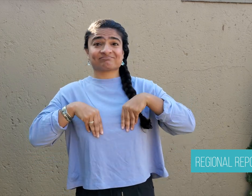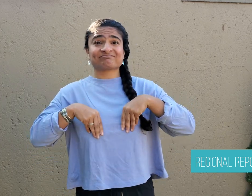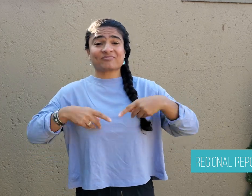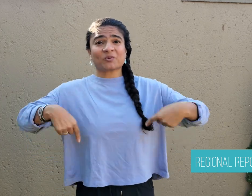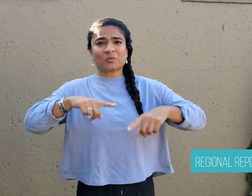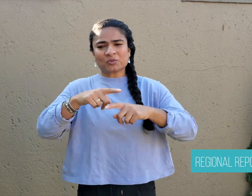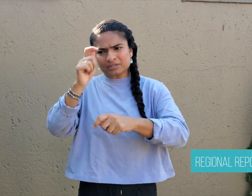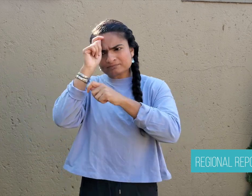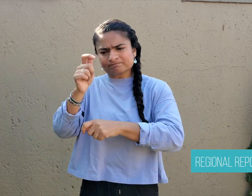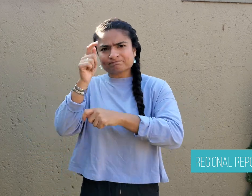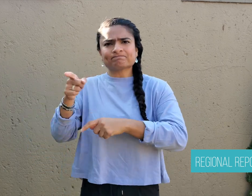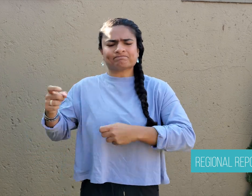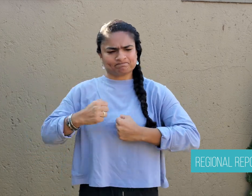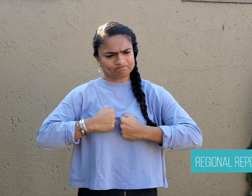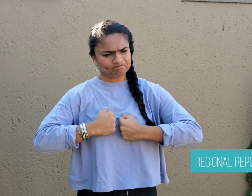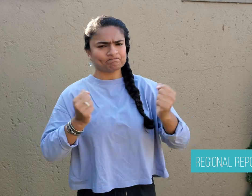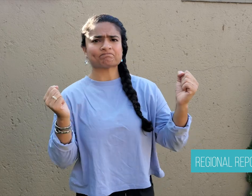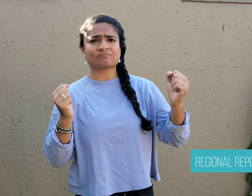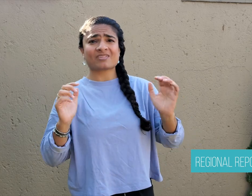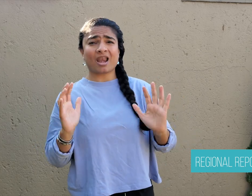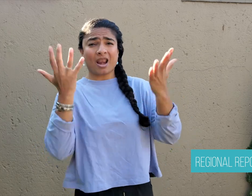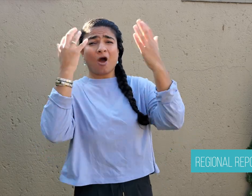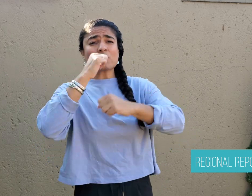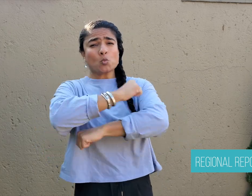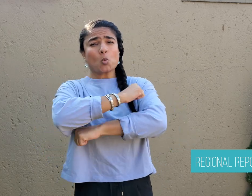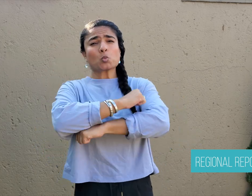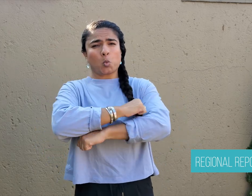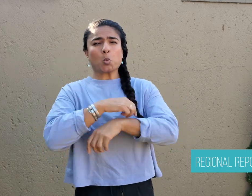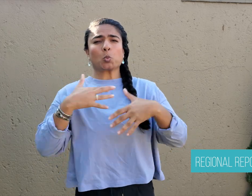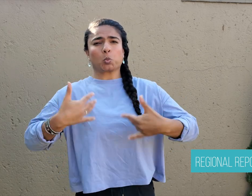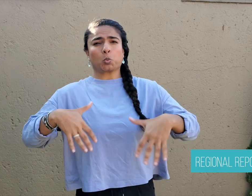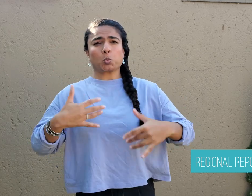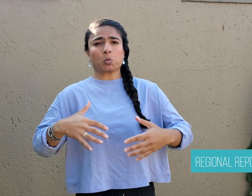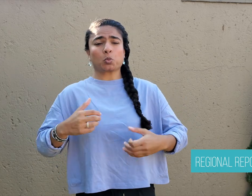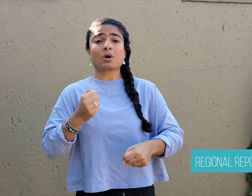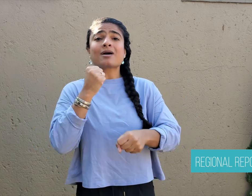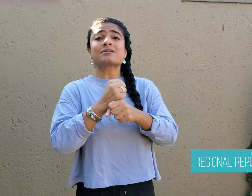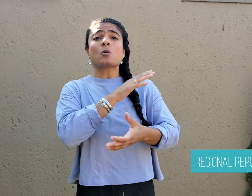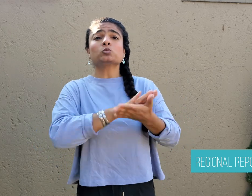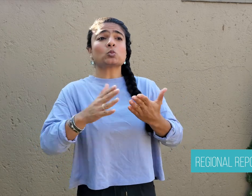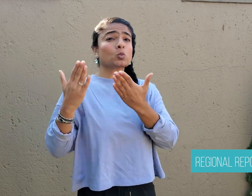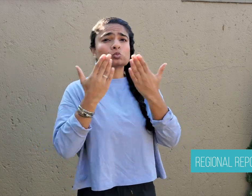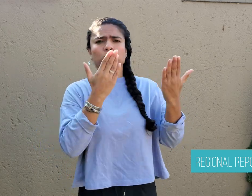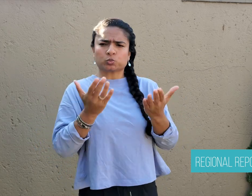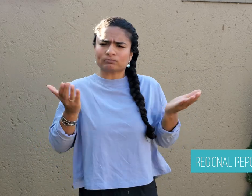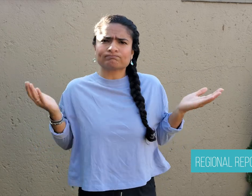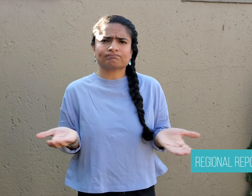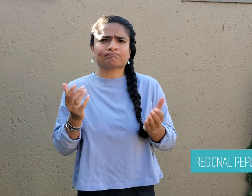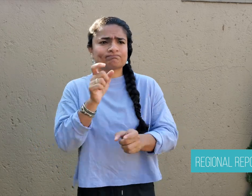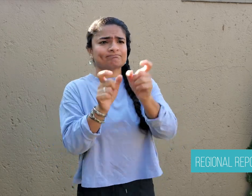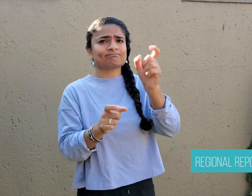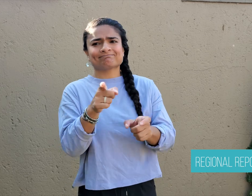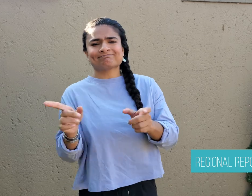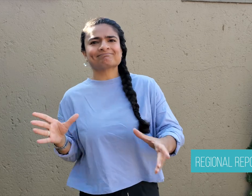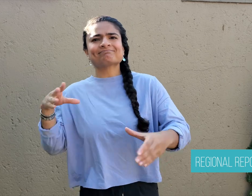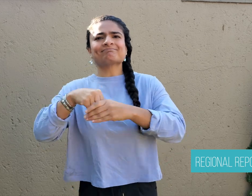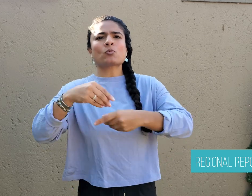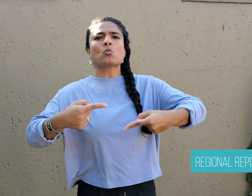and she afterwards stood up and expressed/signed the poem.